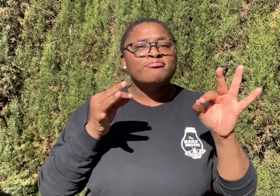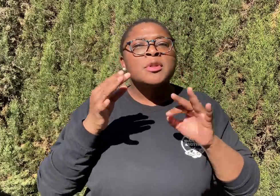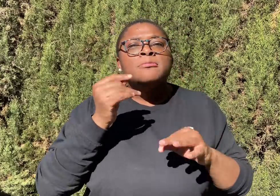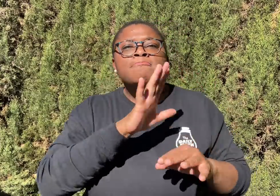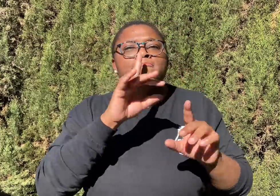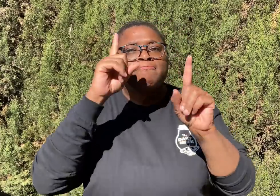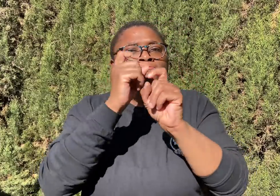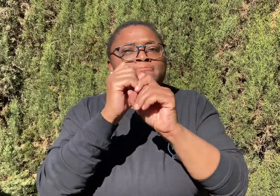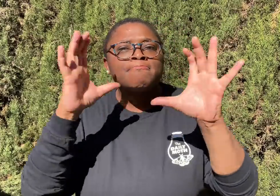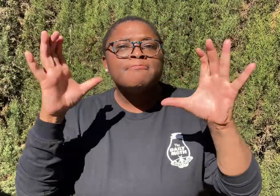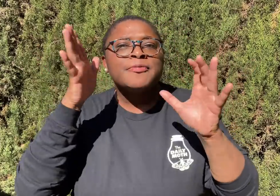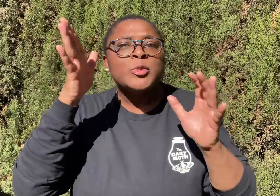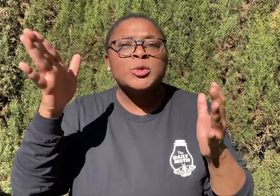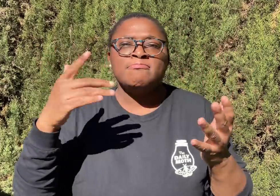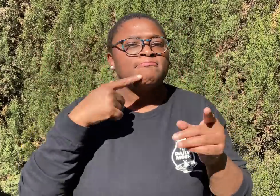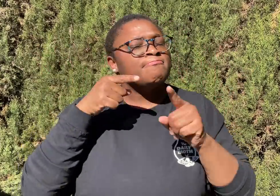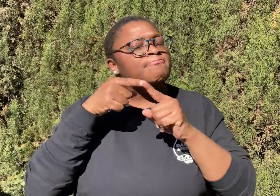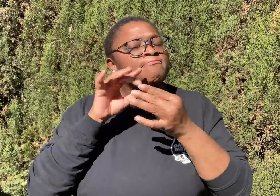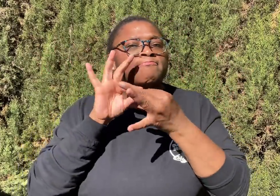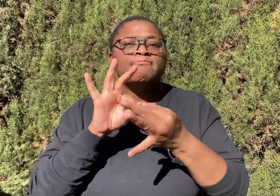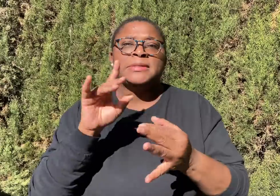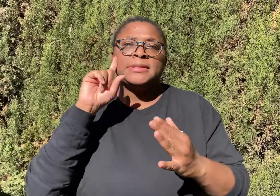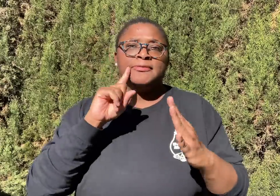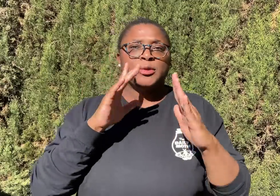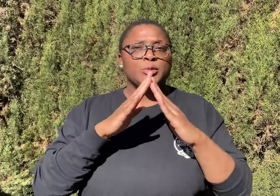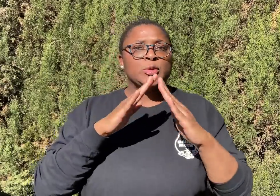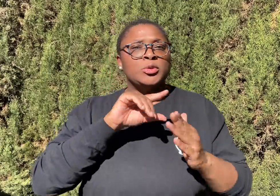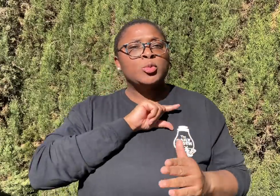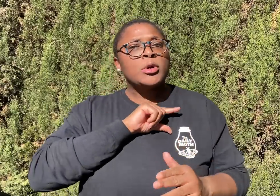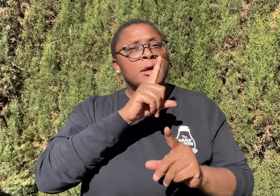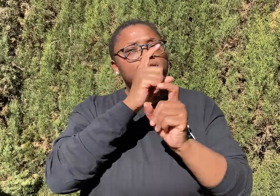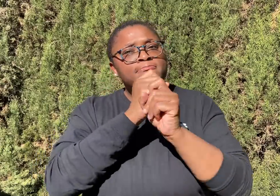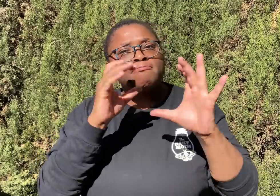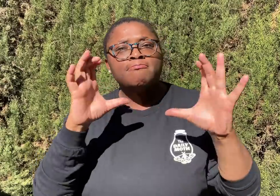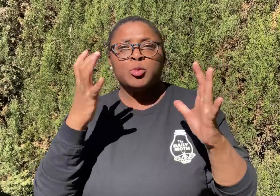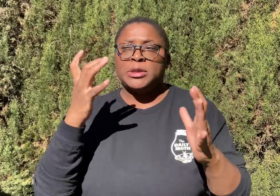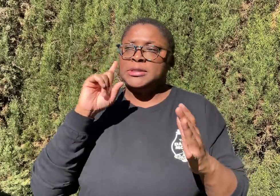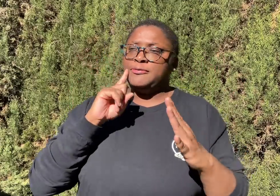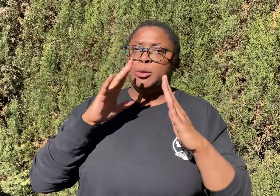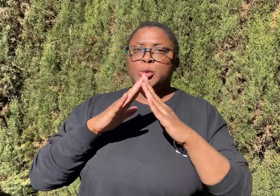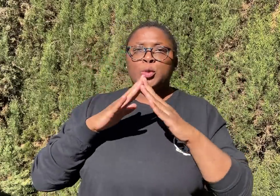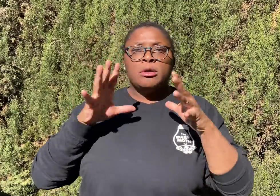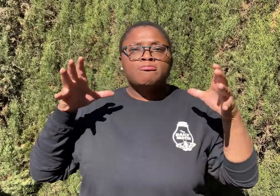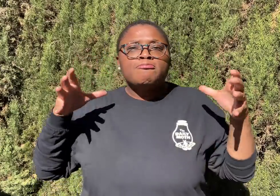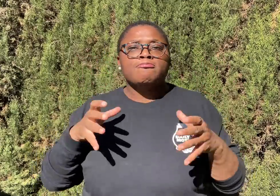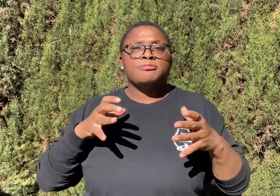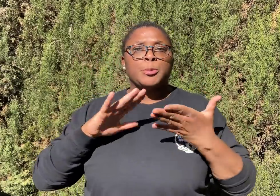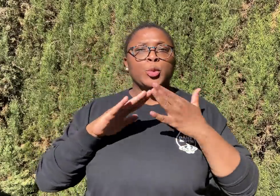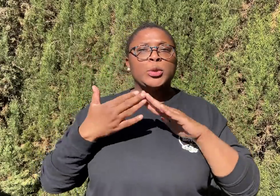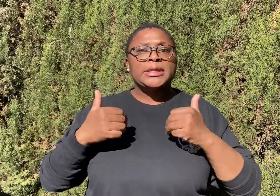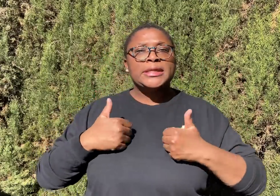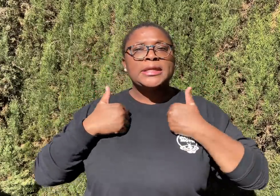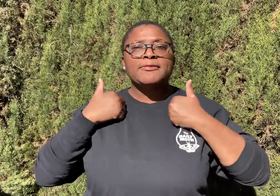that Grant’s vision had to do with the Deaf community. Grant wanted to have a collective Deaf community